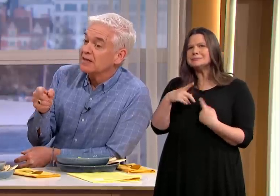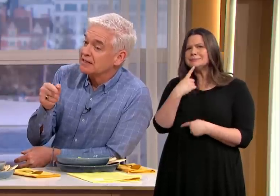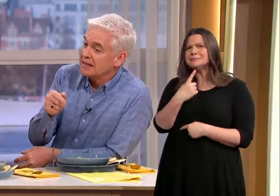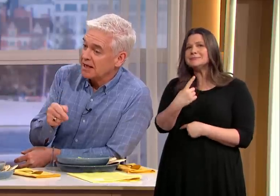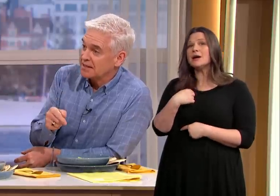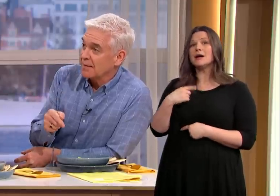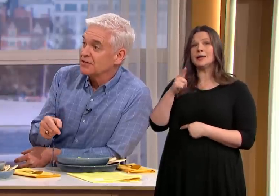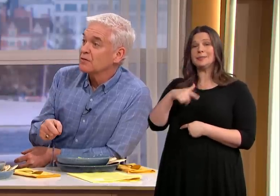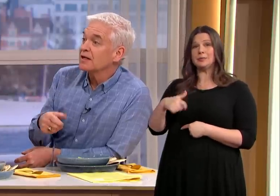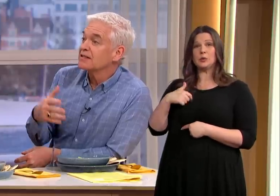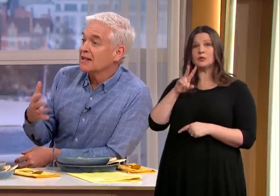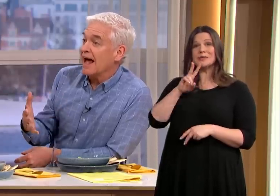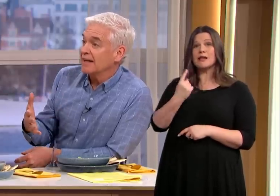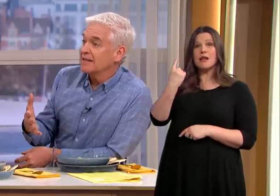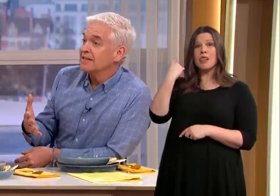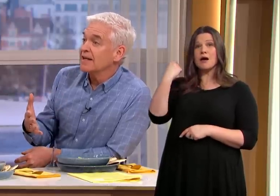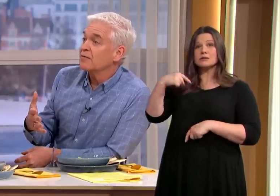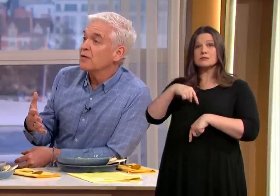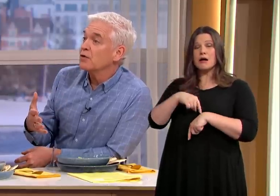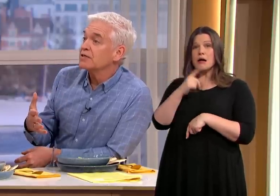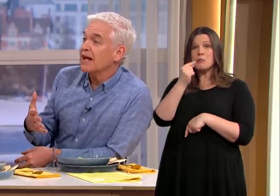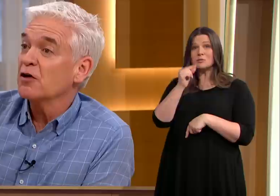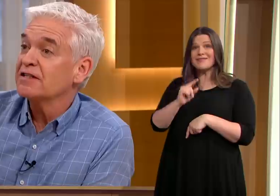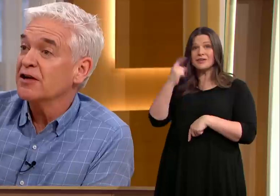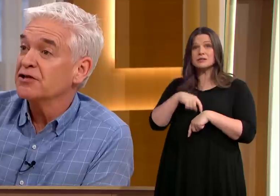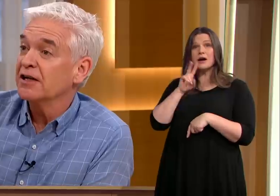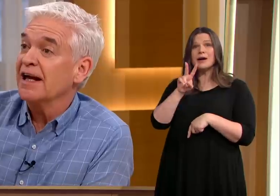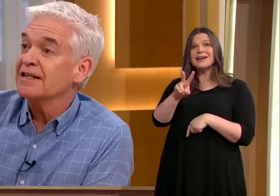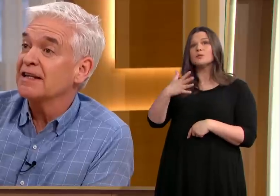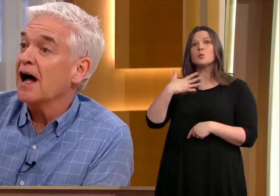didn't see last time and don't understand is that if we want to get your attention it's